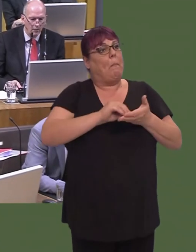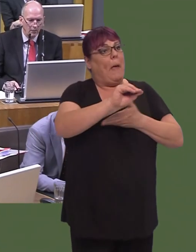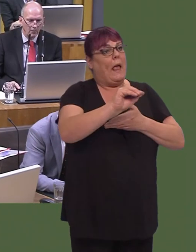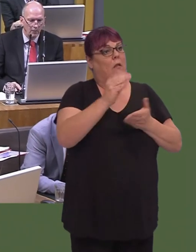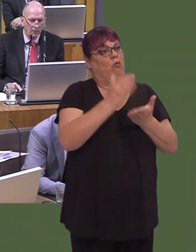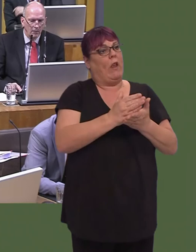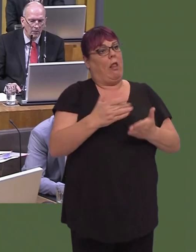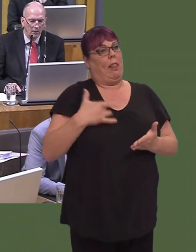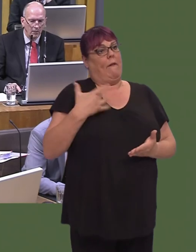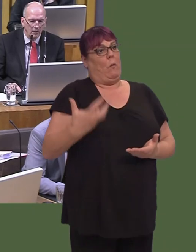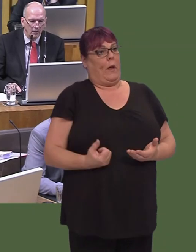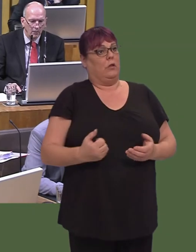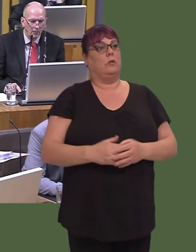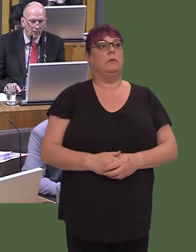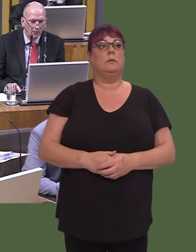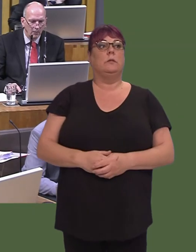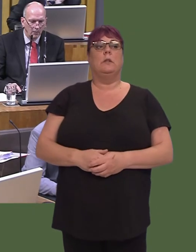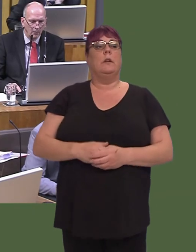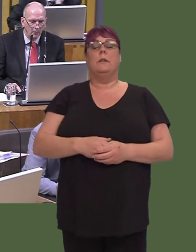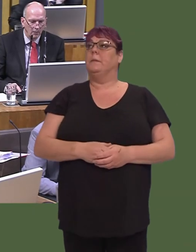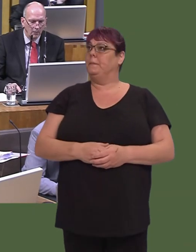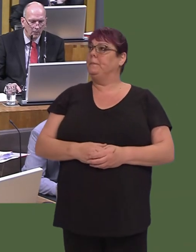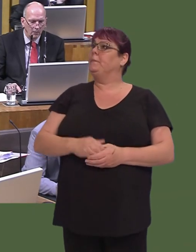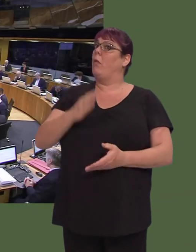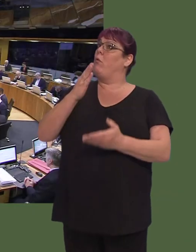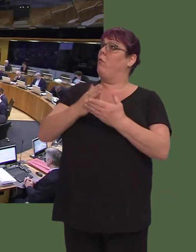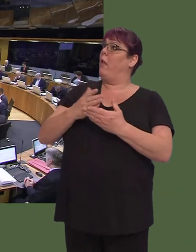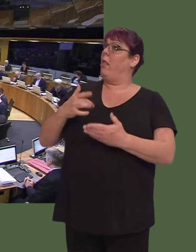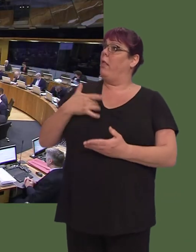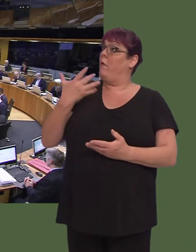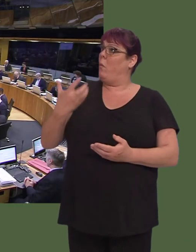Jane Hutt AM: Of course, First Minister, the real living wage makes a real difference to